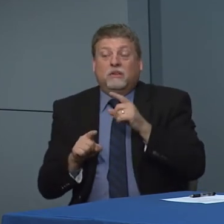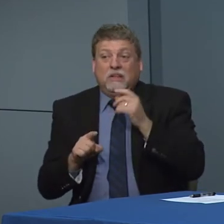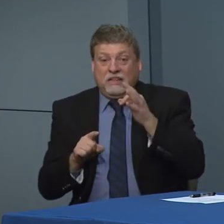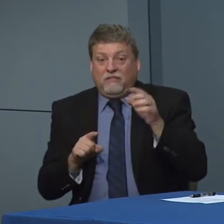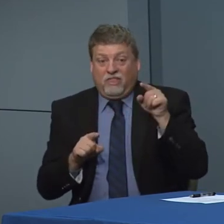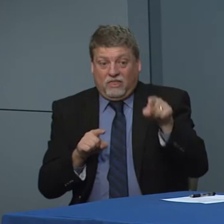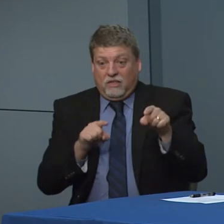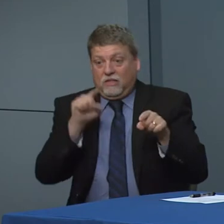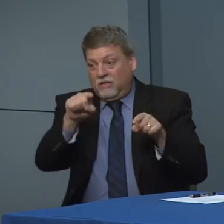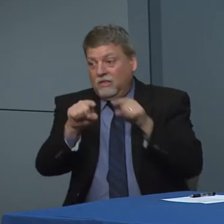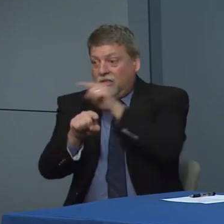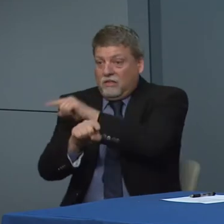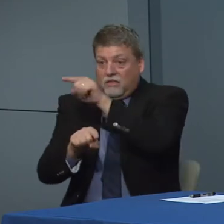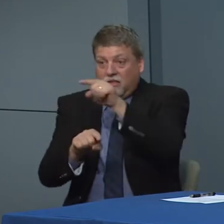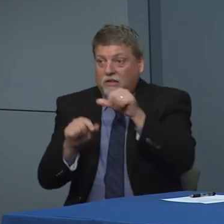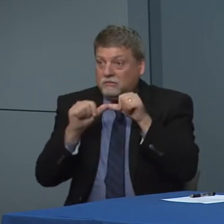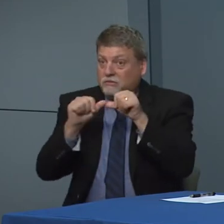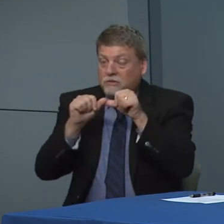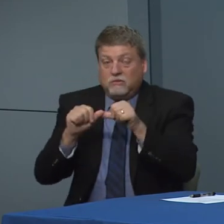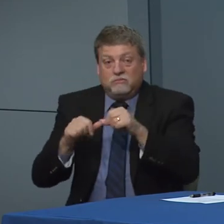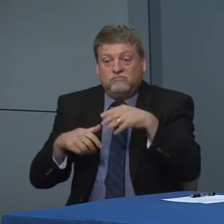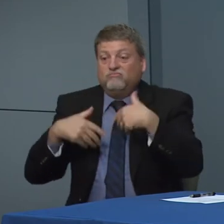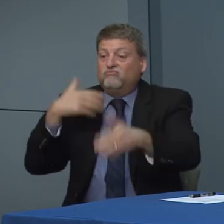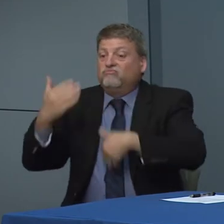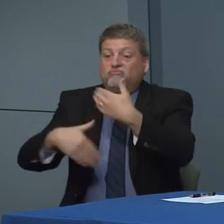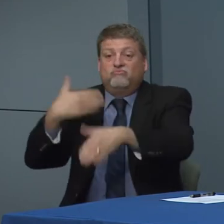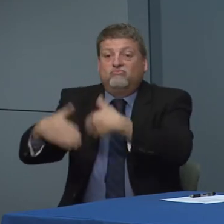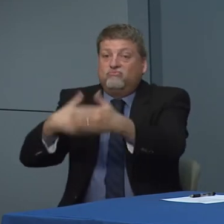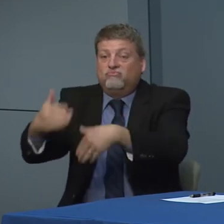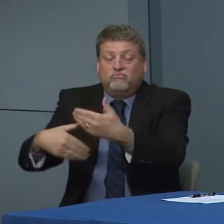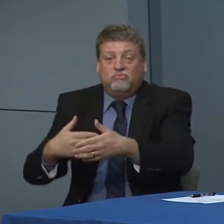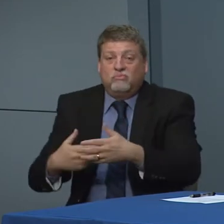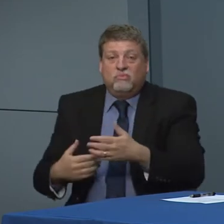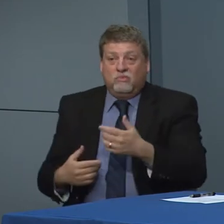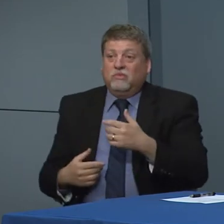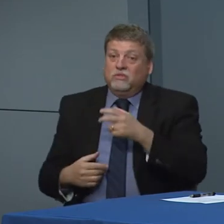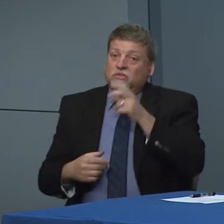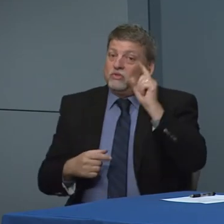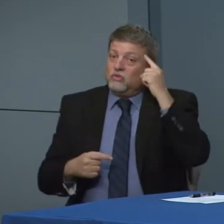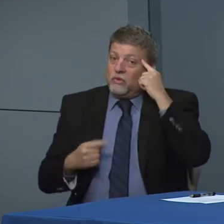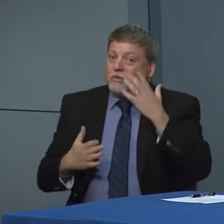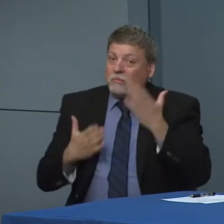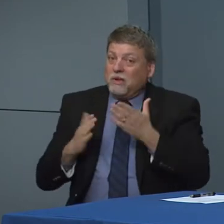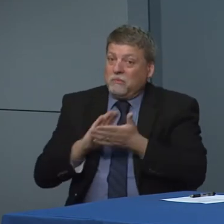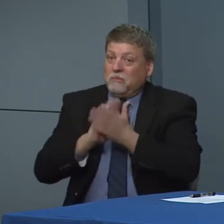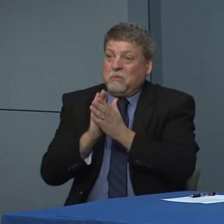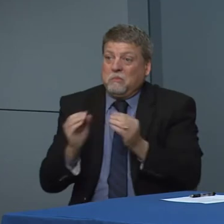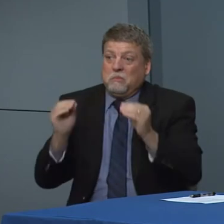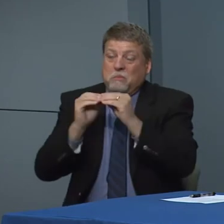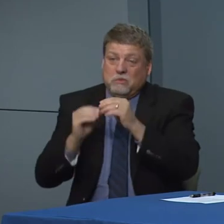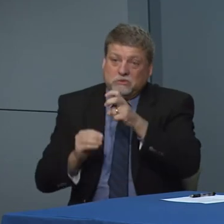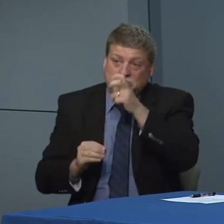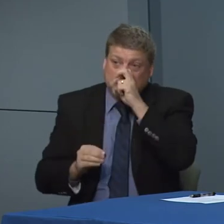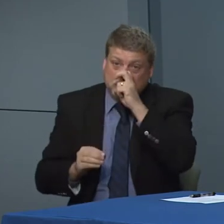authorities if he needs to I think we're going to give folks time to adjust we just gave those guidelines that you know